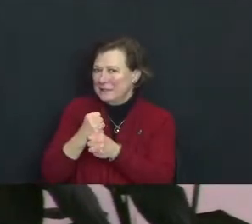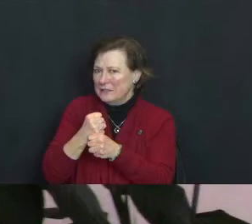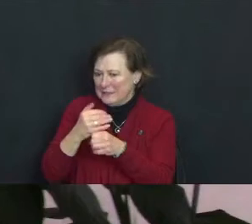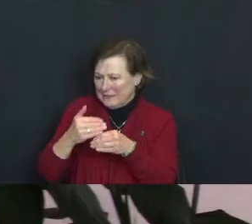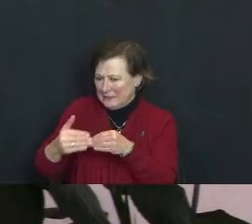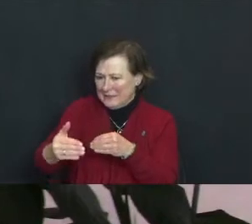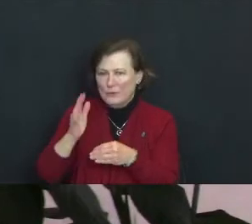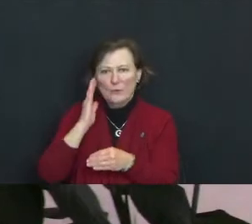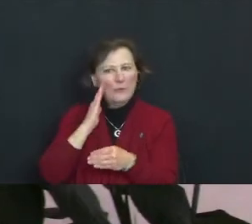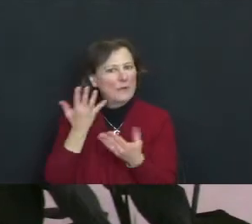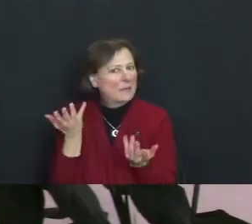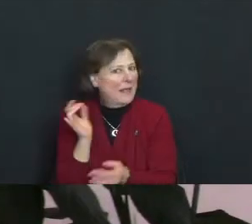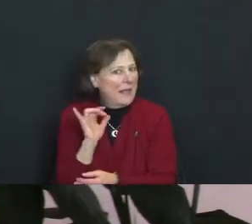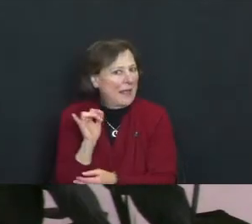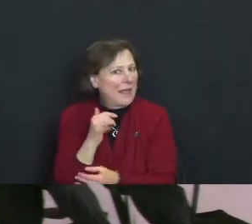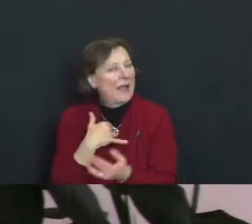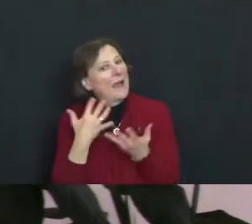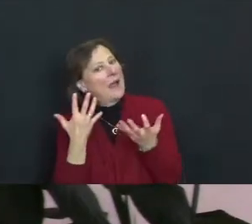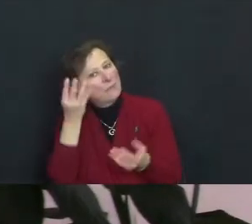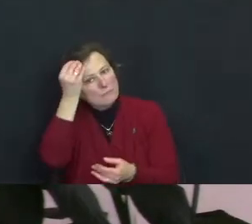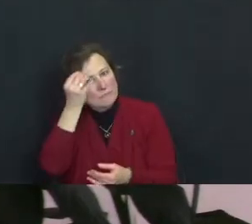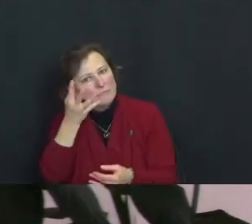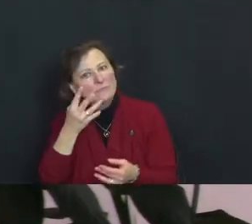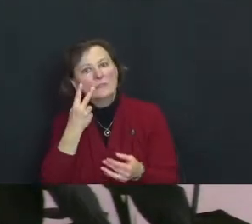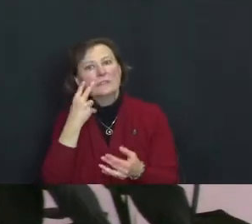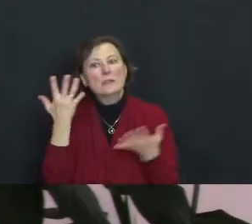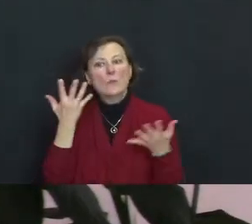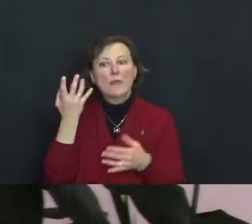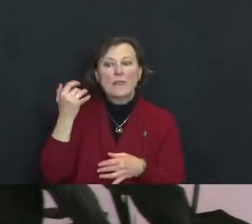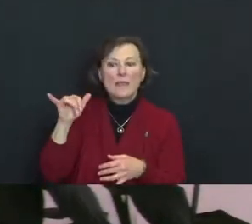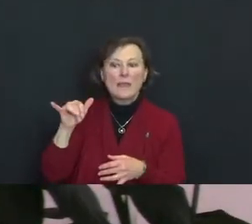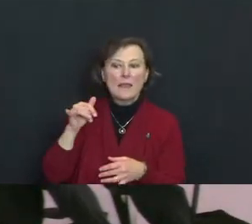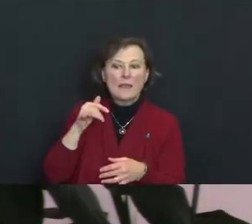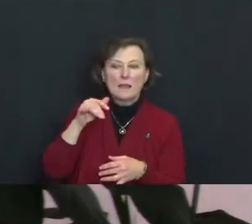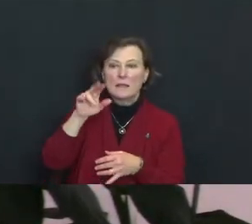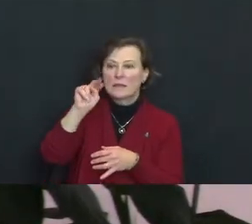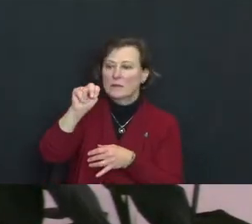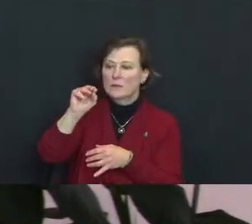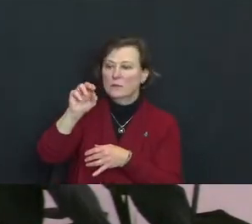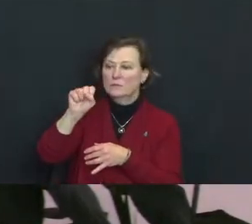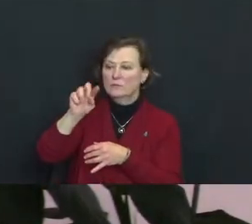So I thought I would check in to see what they say Nostradamus’s predictions are for